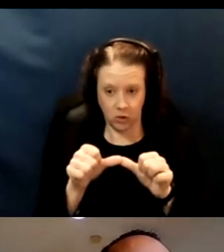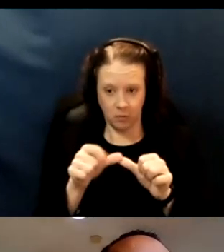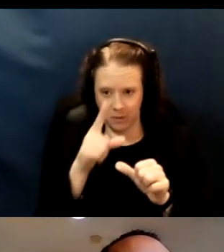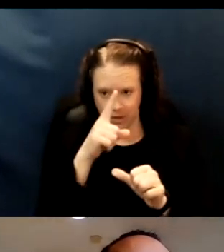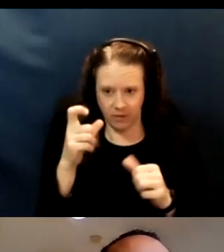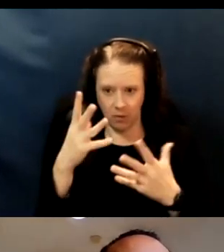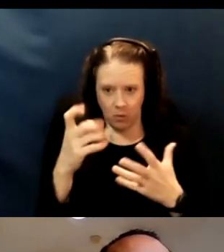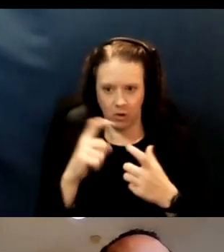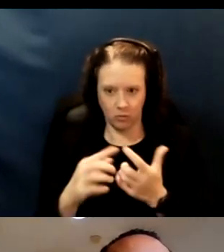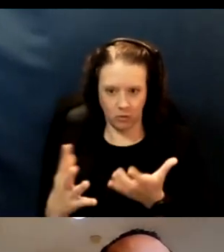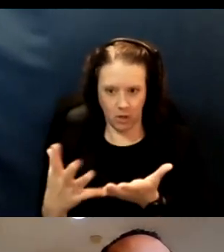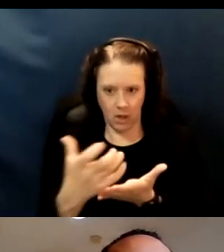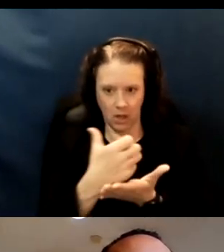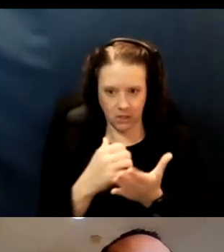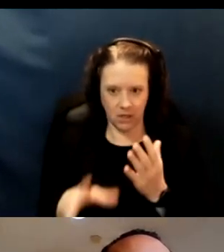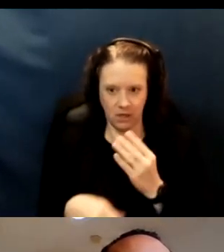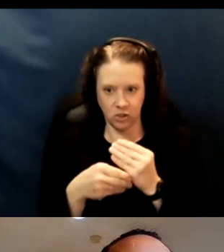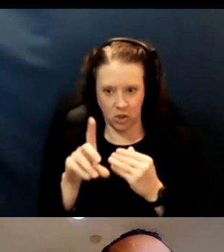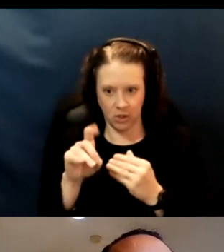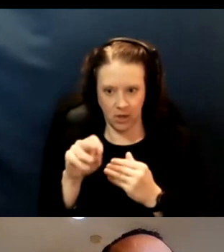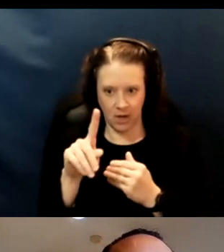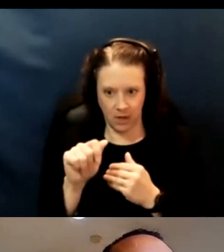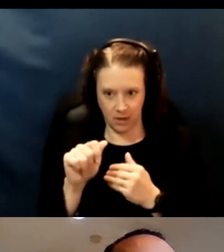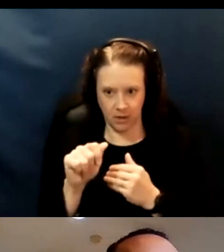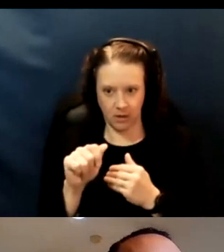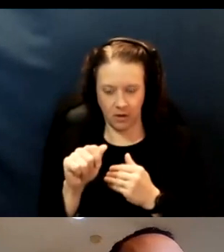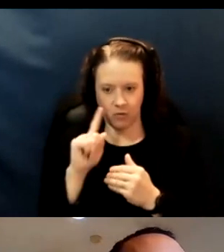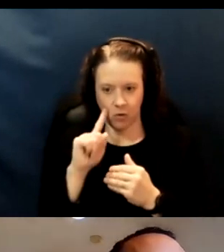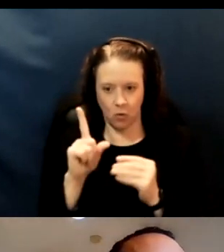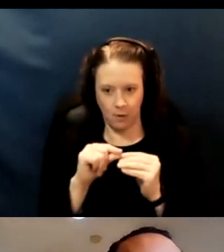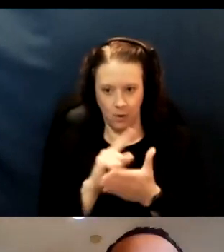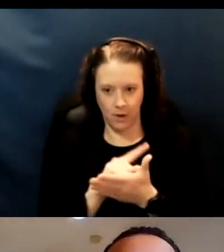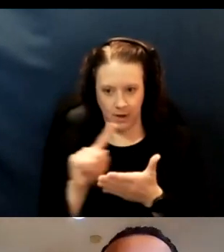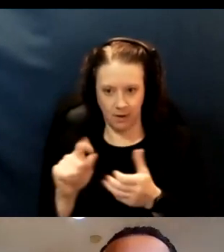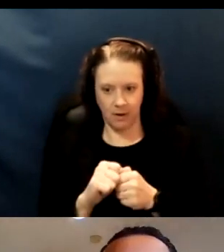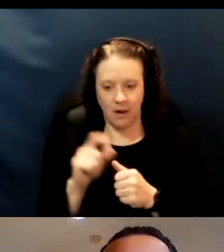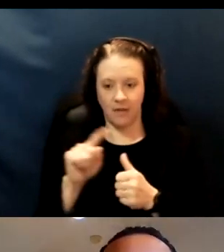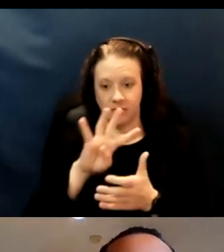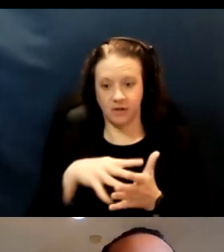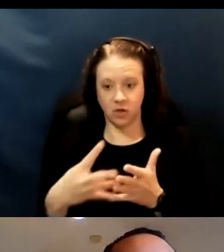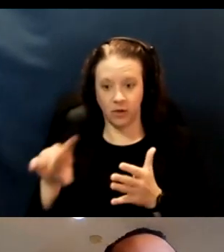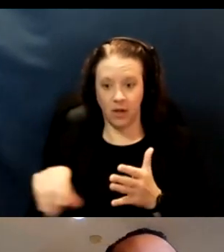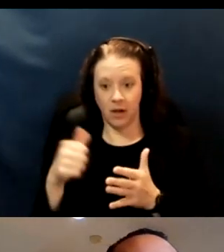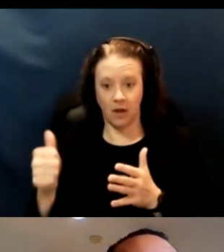They wanted to collect data for another week. They have scheduled another meeting this coming Friday